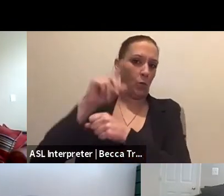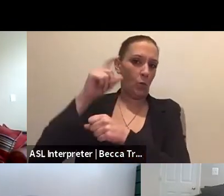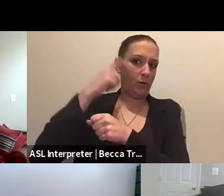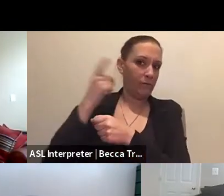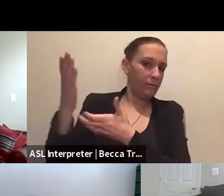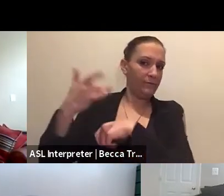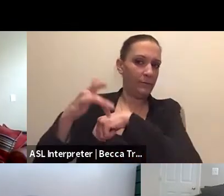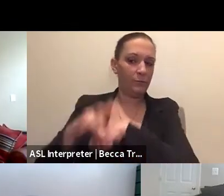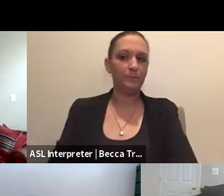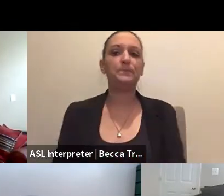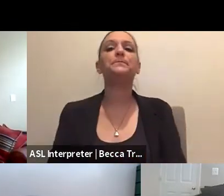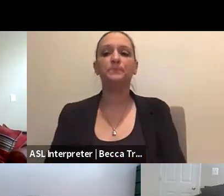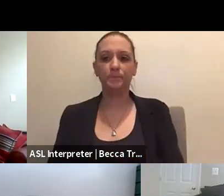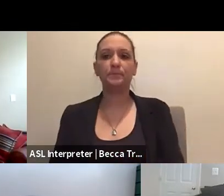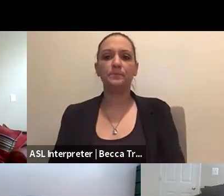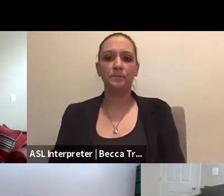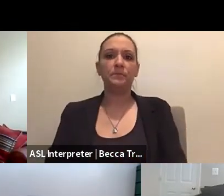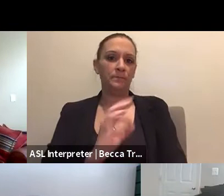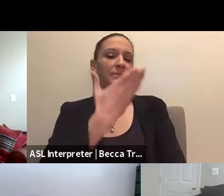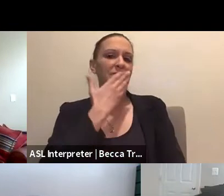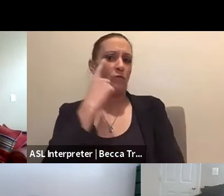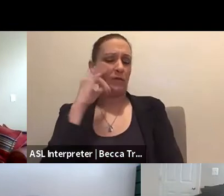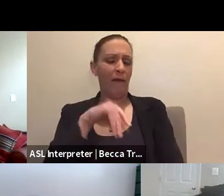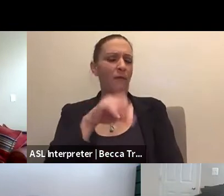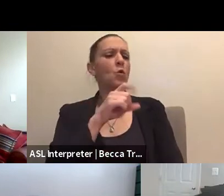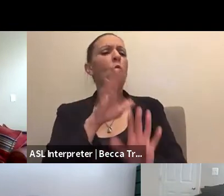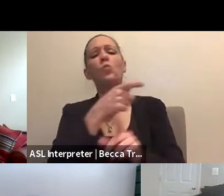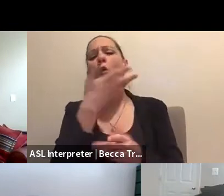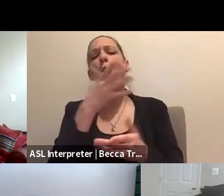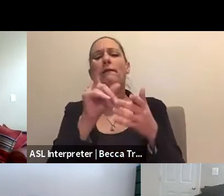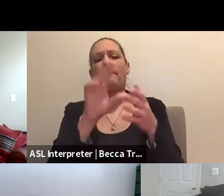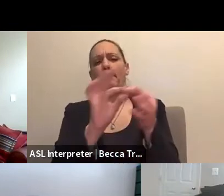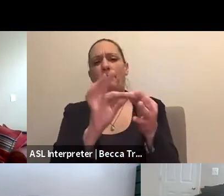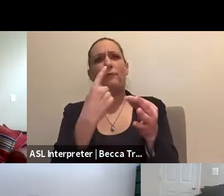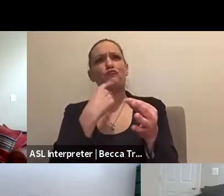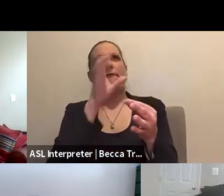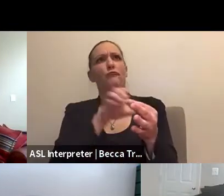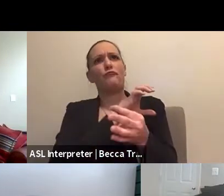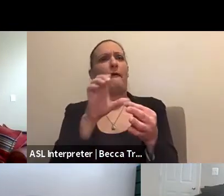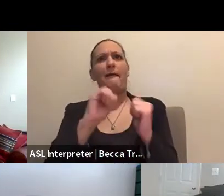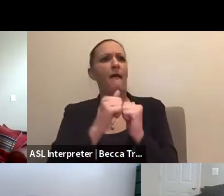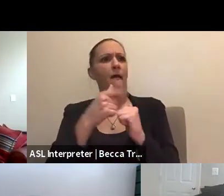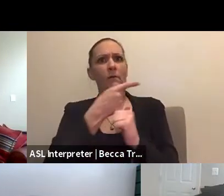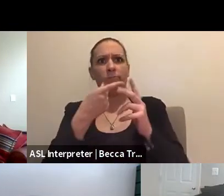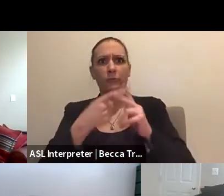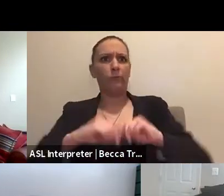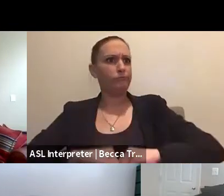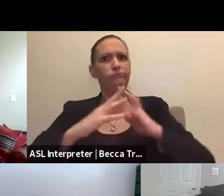Okay, thank you for that. So you already kind of touched on how Red Cross is activated at the request of local emergency management